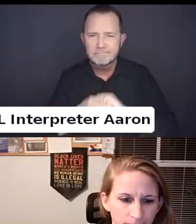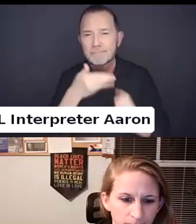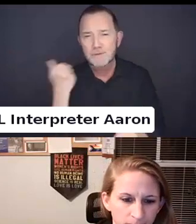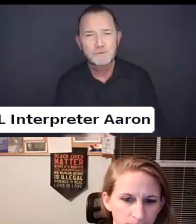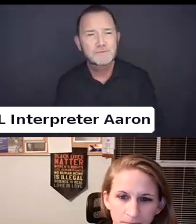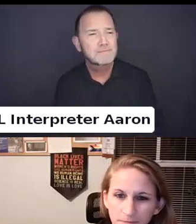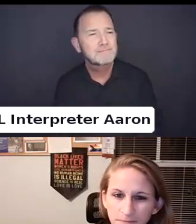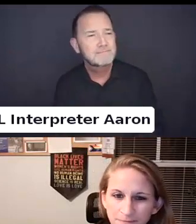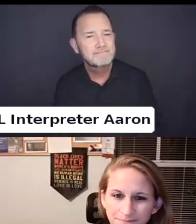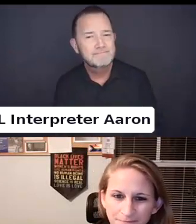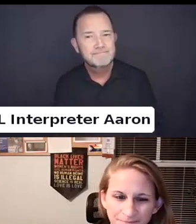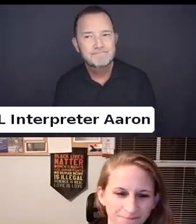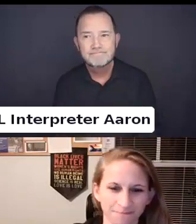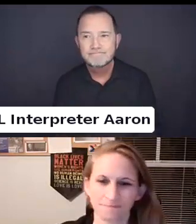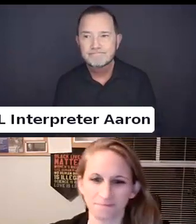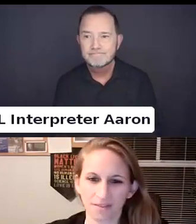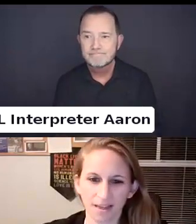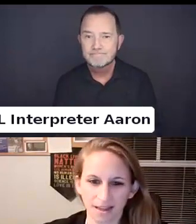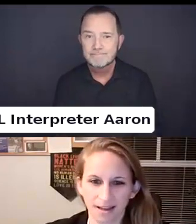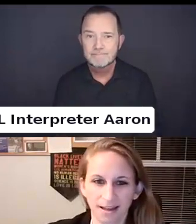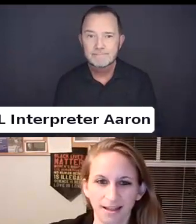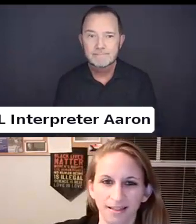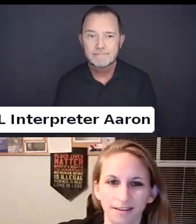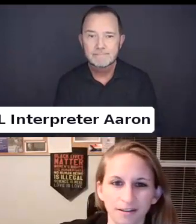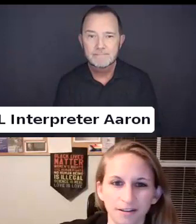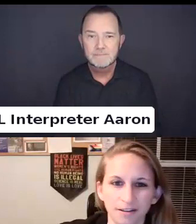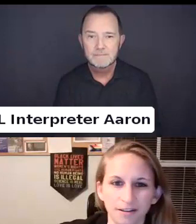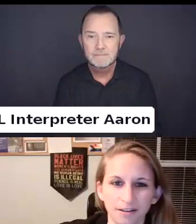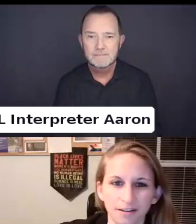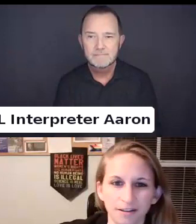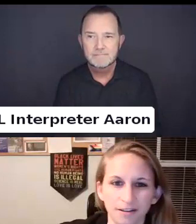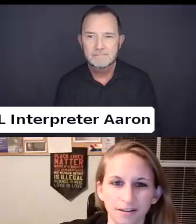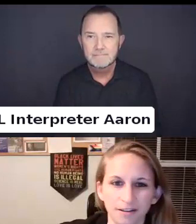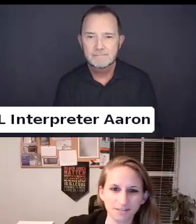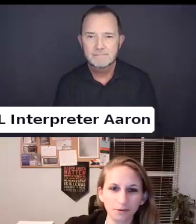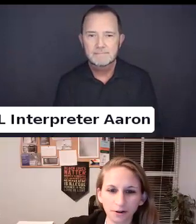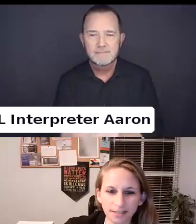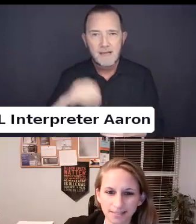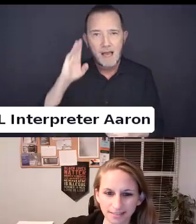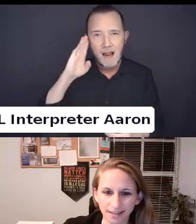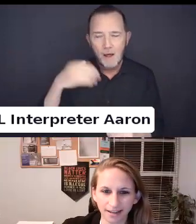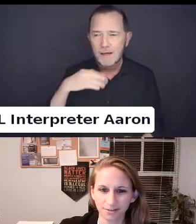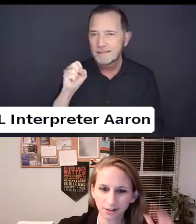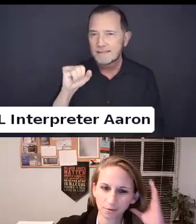Hello. This is Simone Chris. I use she/her pronouns.